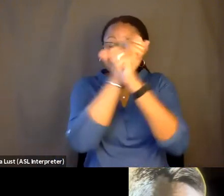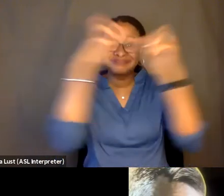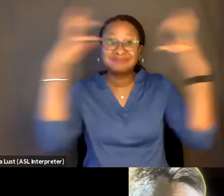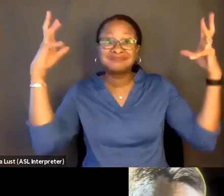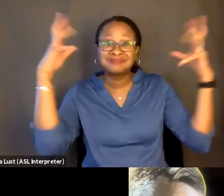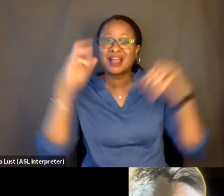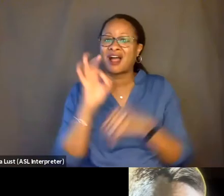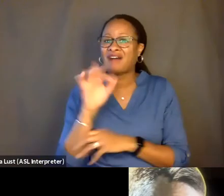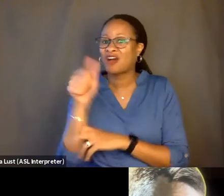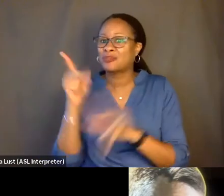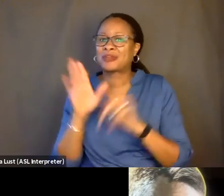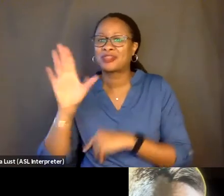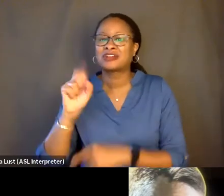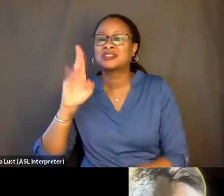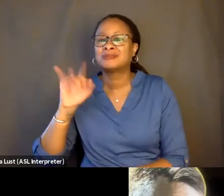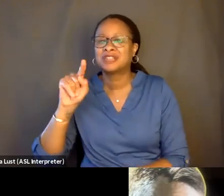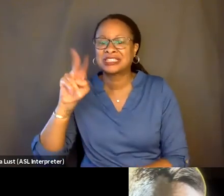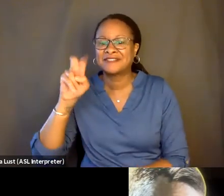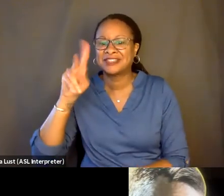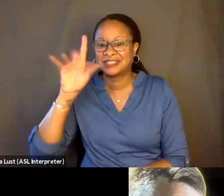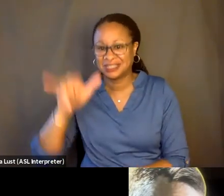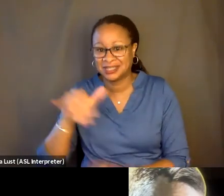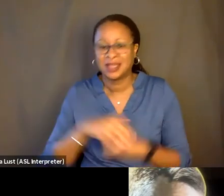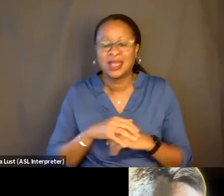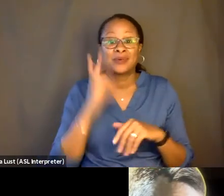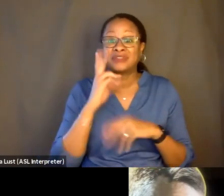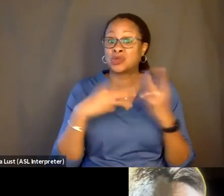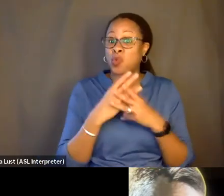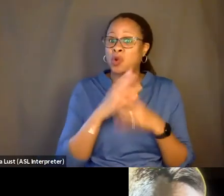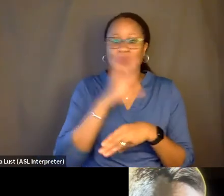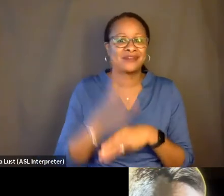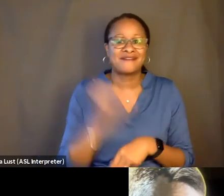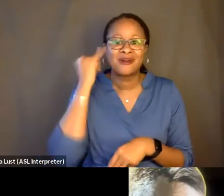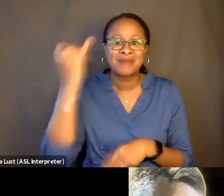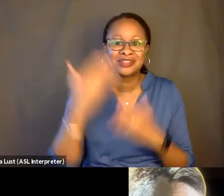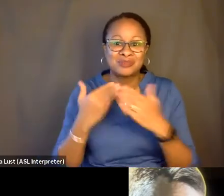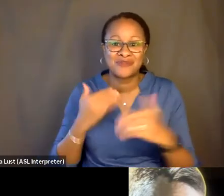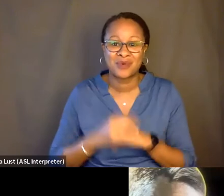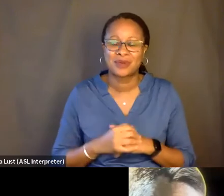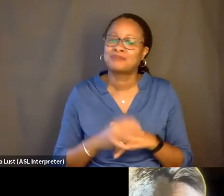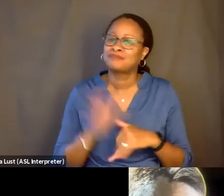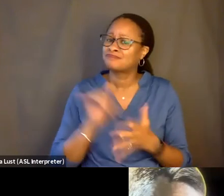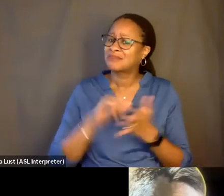of other people's subjectivity. We are seeing worlds we have never imagined. And that means, like, boom, you know,